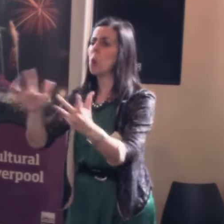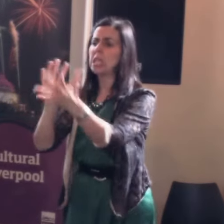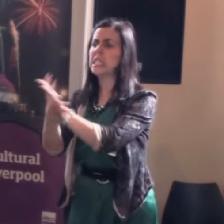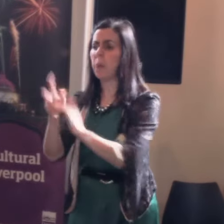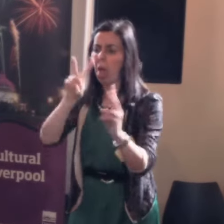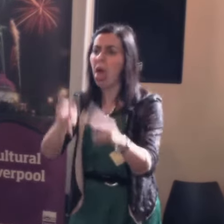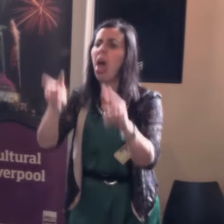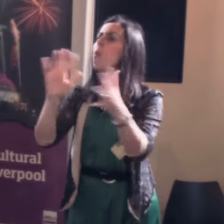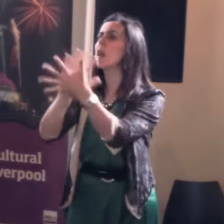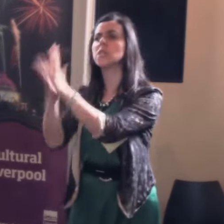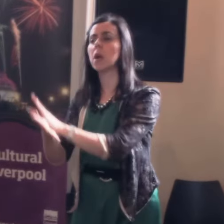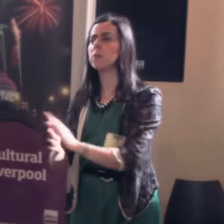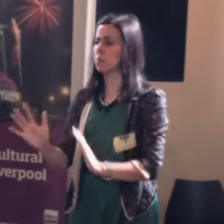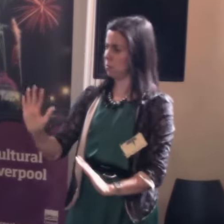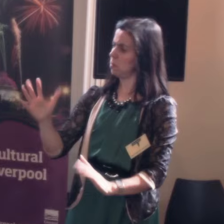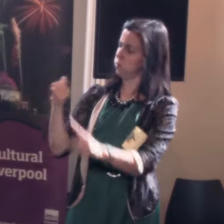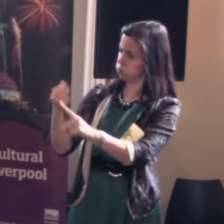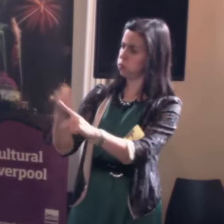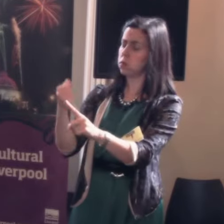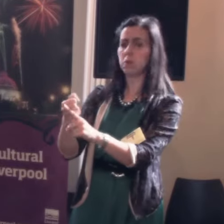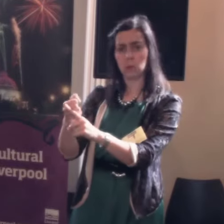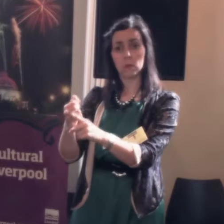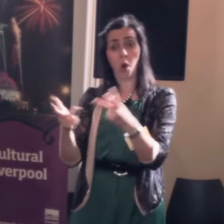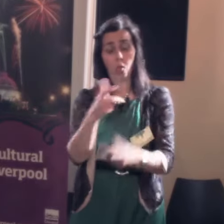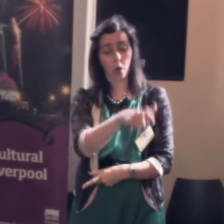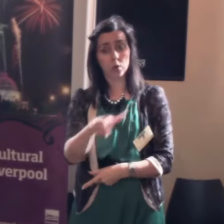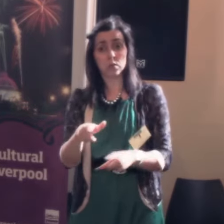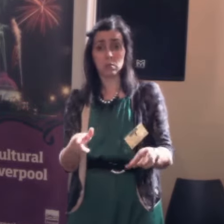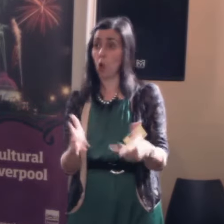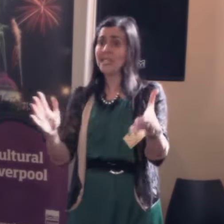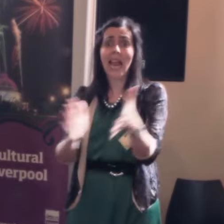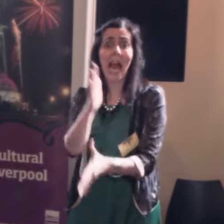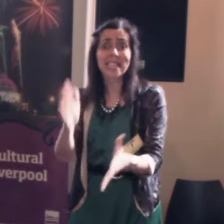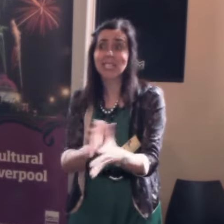And what we find out when we do it -- the other customers are absolutely delighted